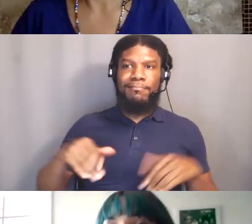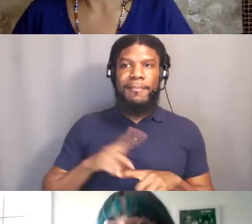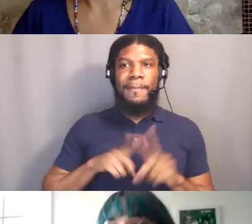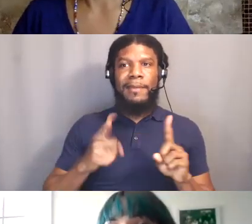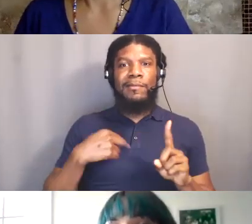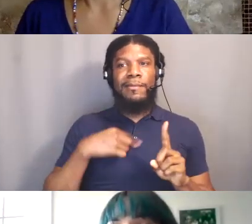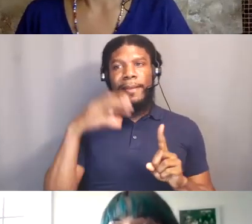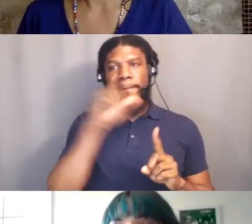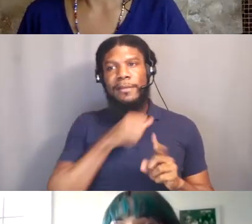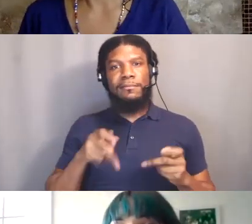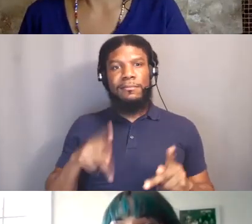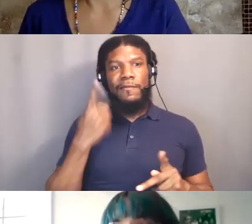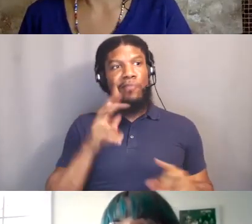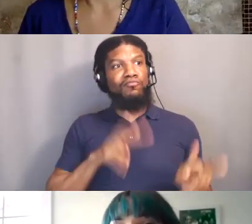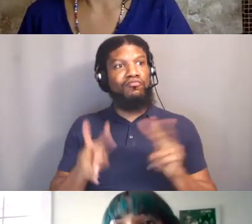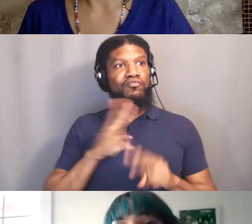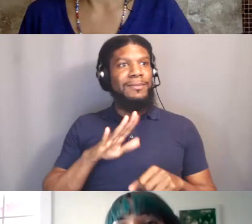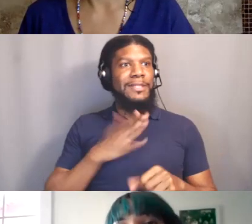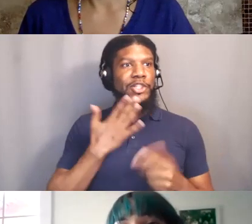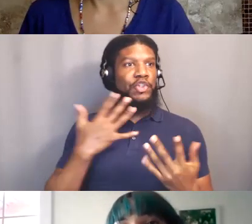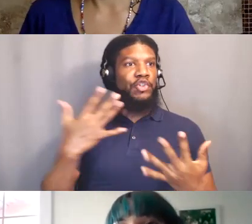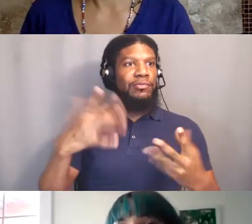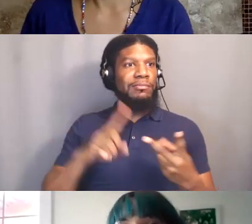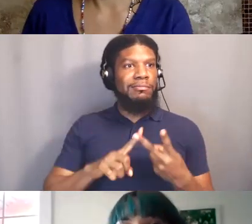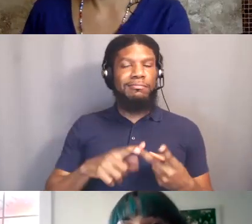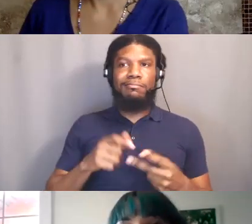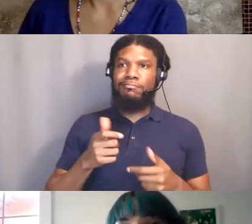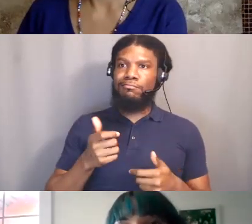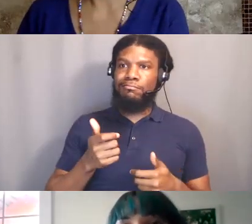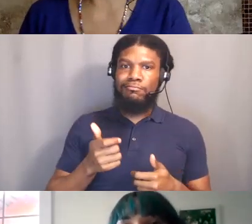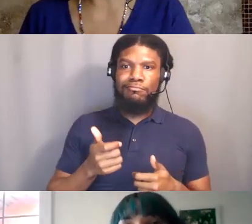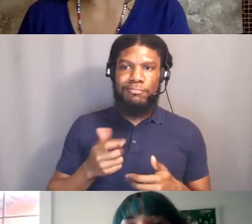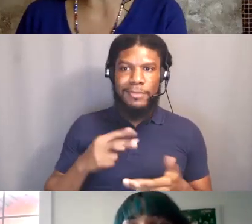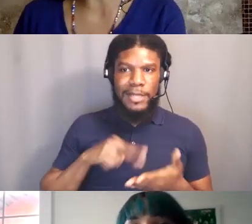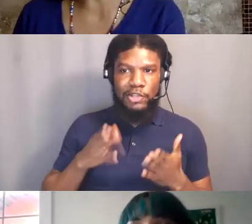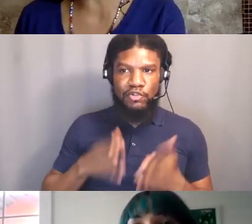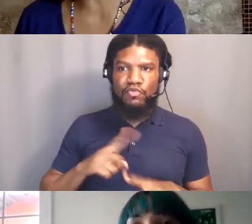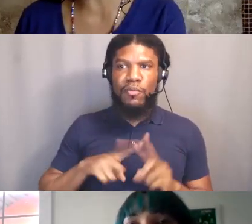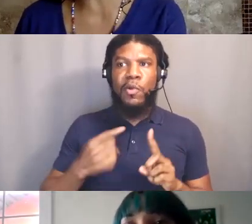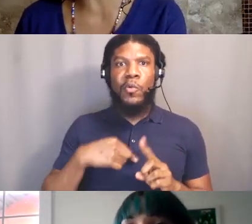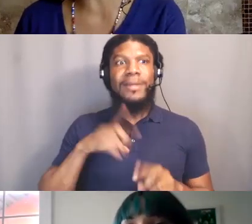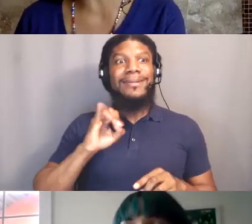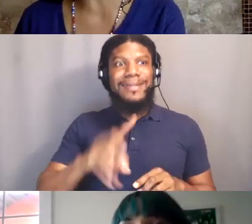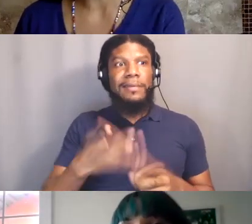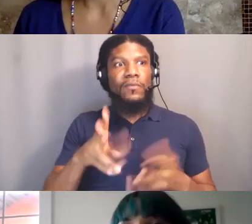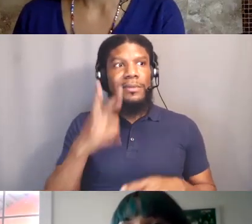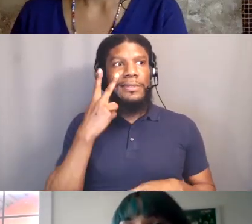but we did see some poetry performed and it was very nice. Great. I'm so glad you went Vanessa.